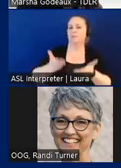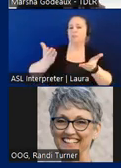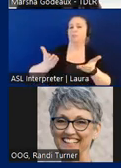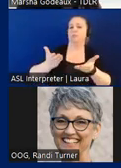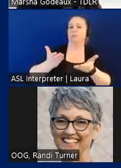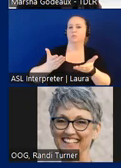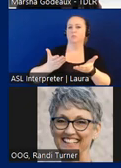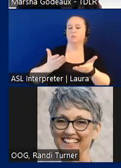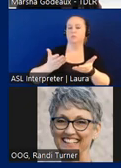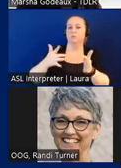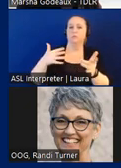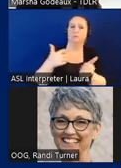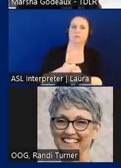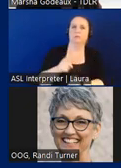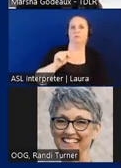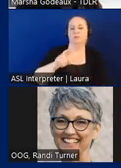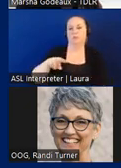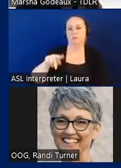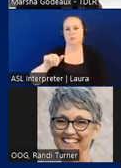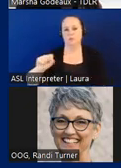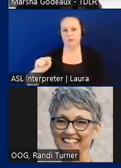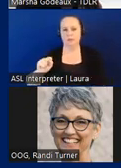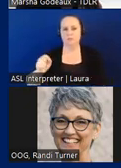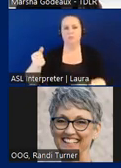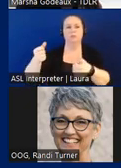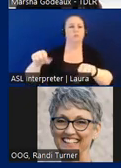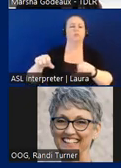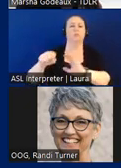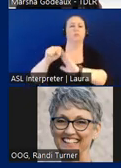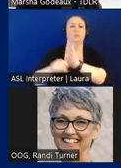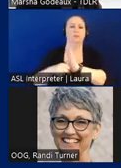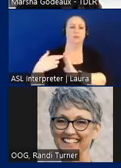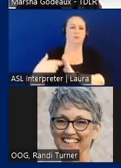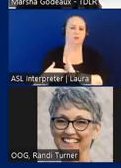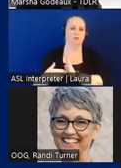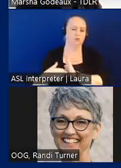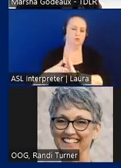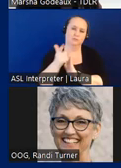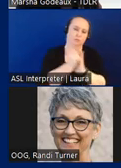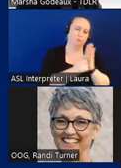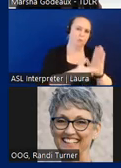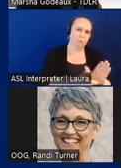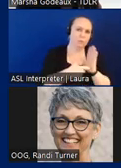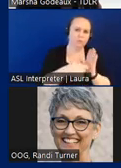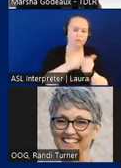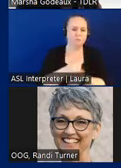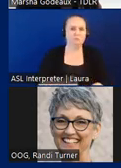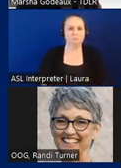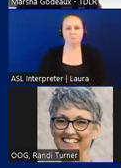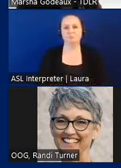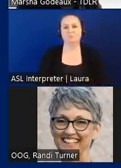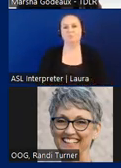2022 tasks will be posted to the state registry as required by law this is to notify the public